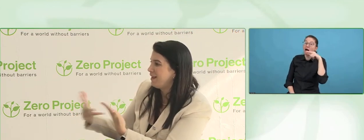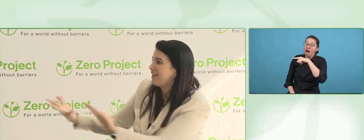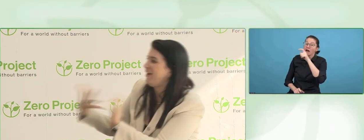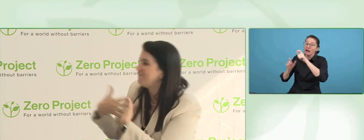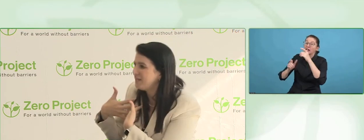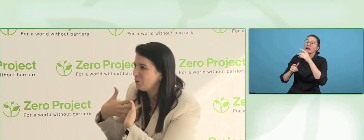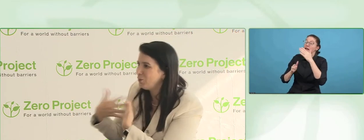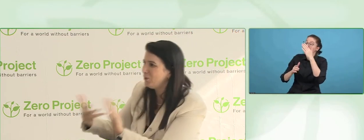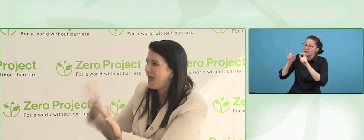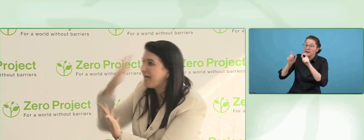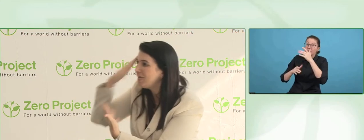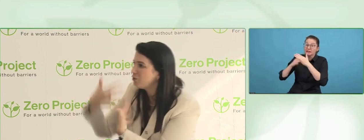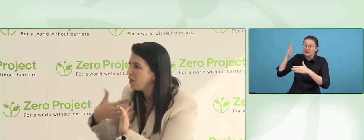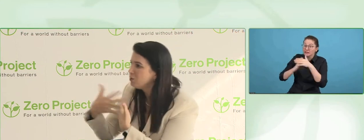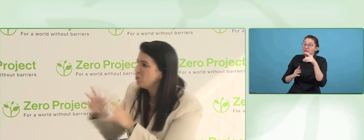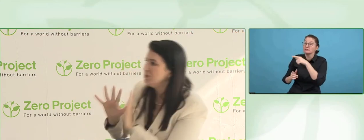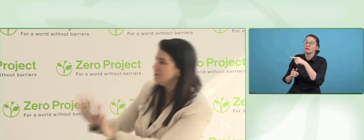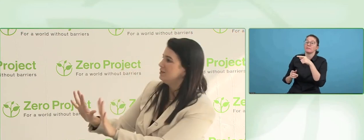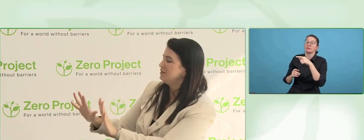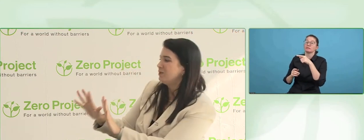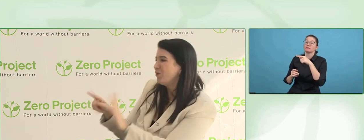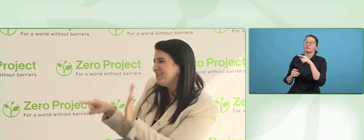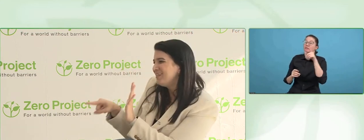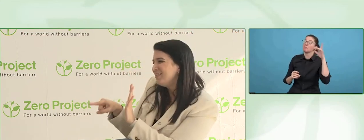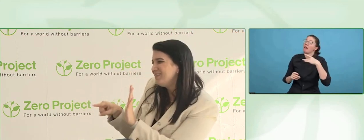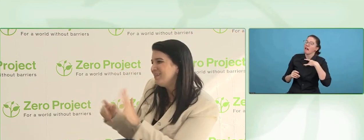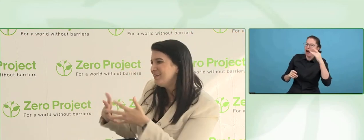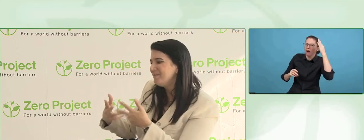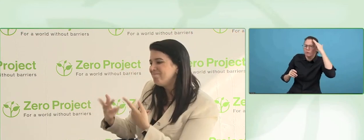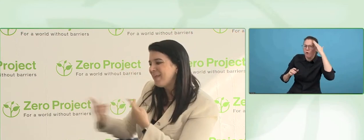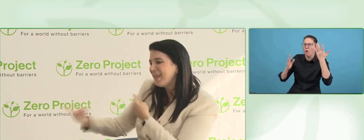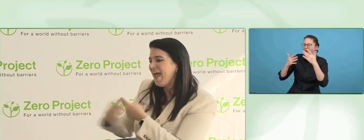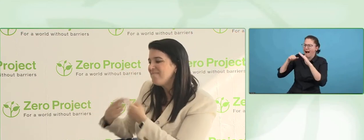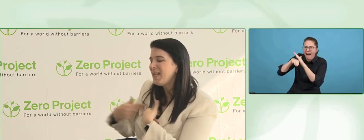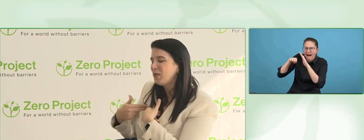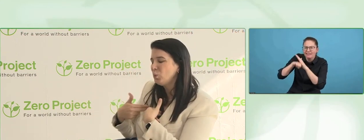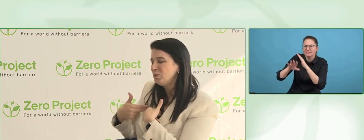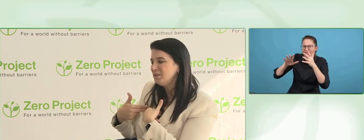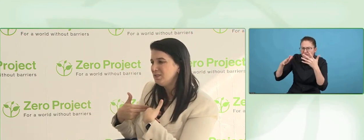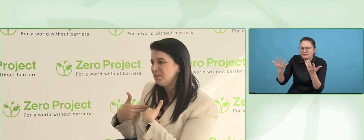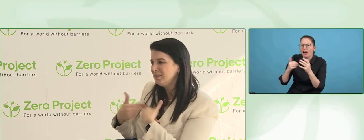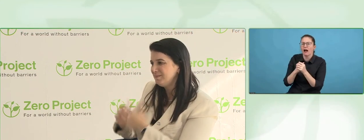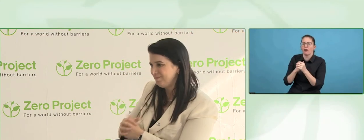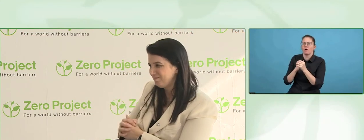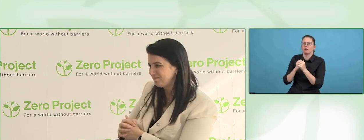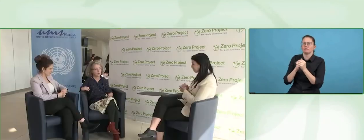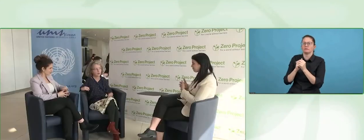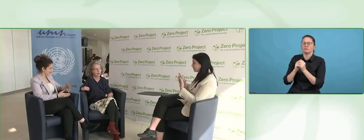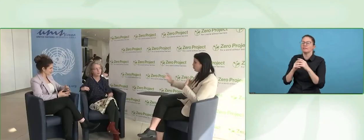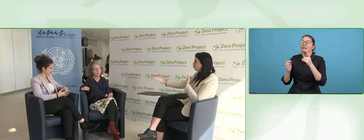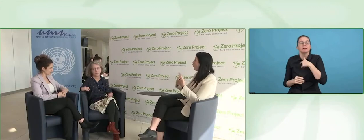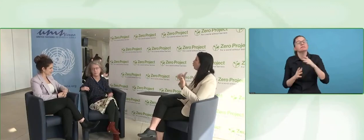close for us. We need people to know us. Do you understand?